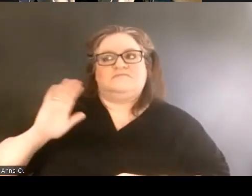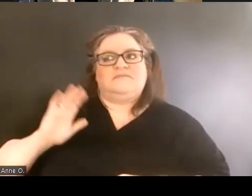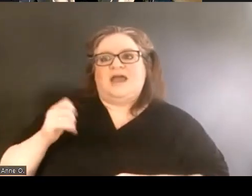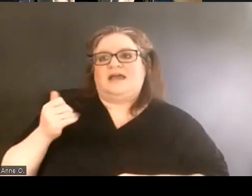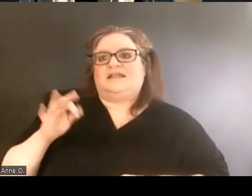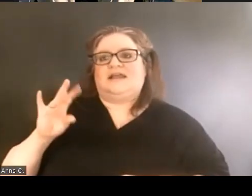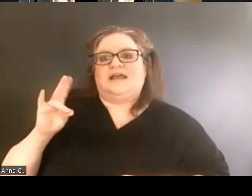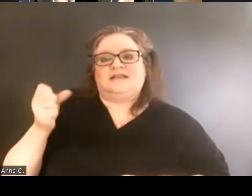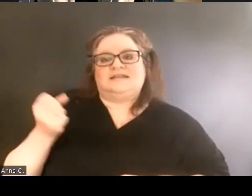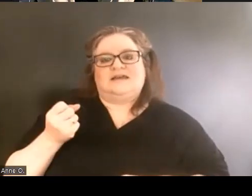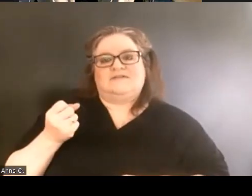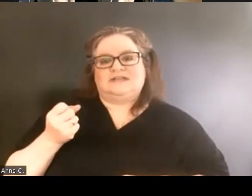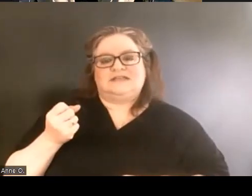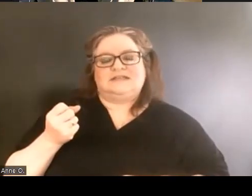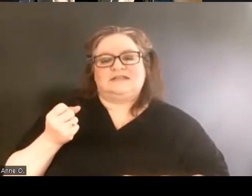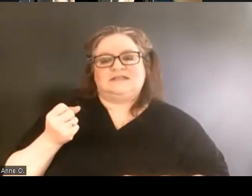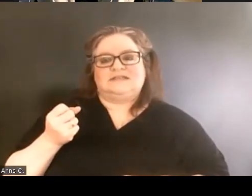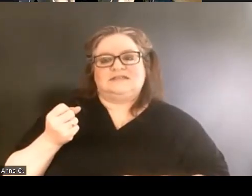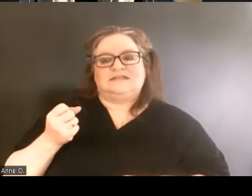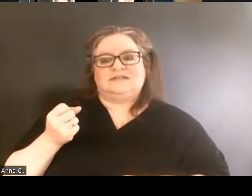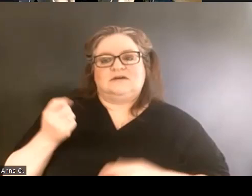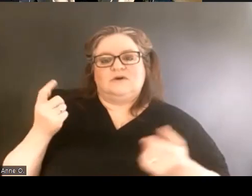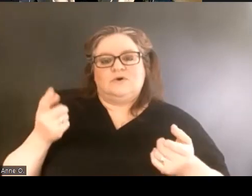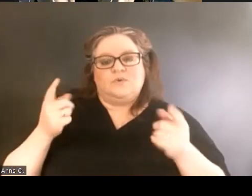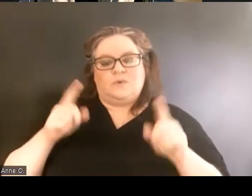when the activism of four to include